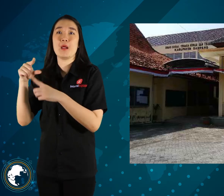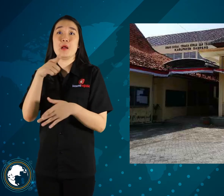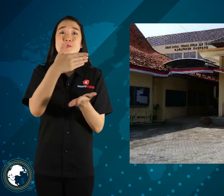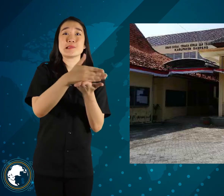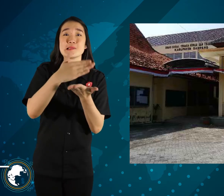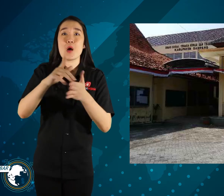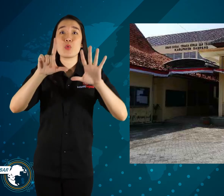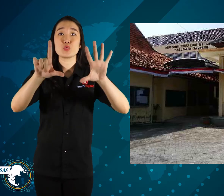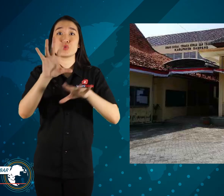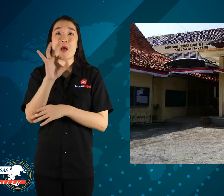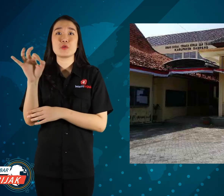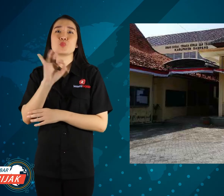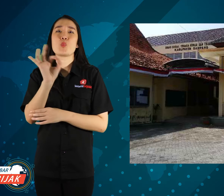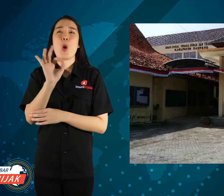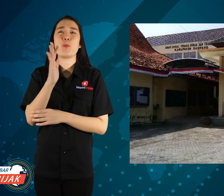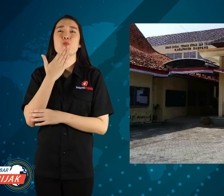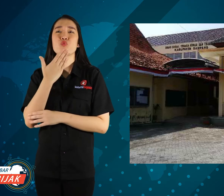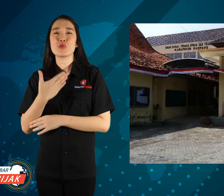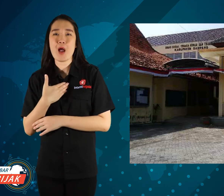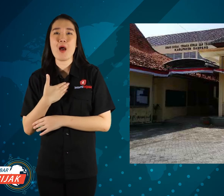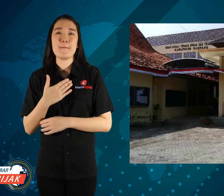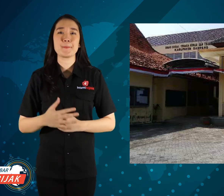while the remaining 700s do not have.